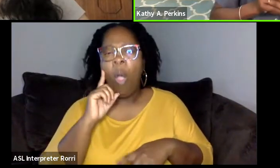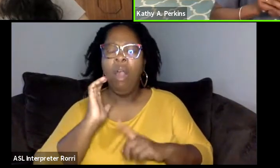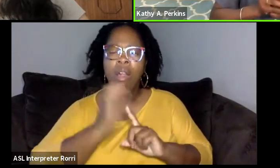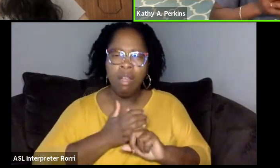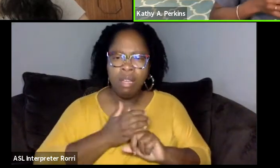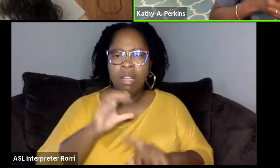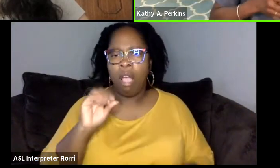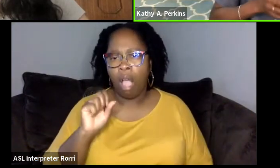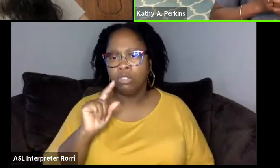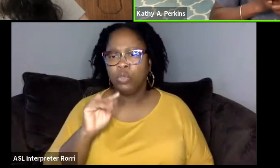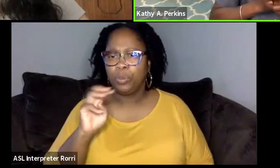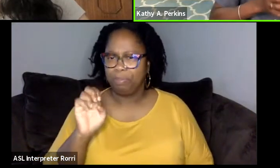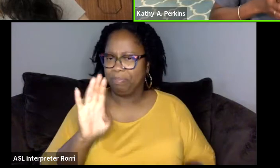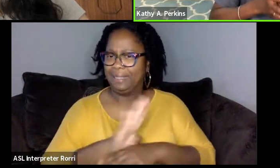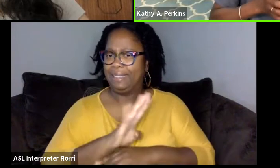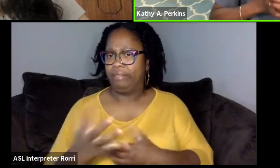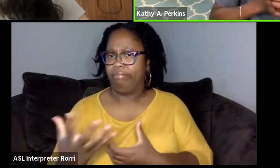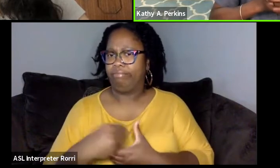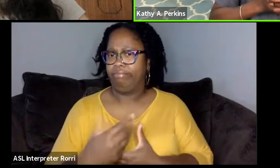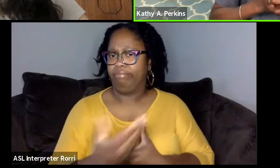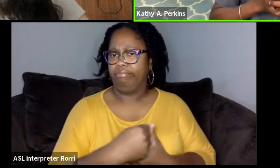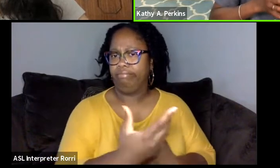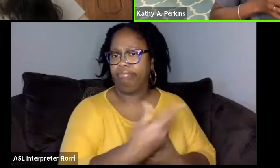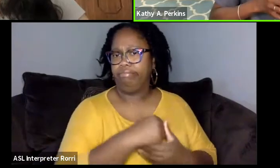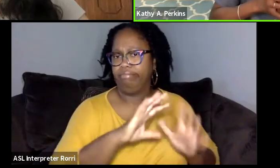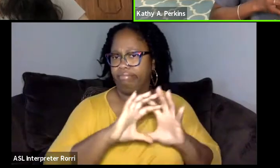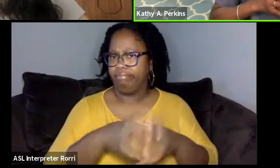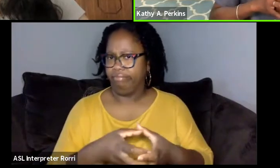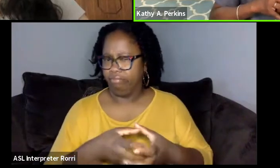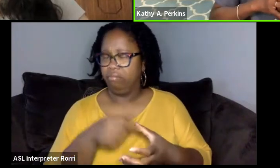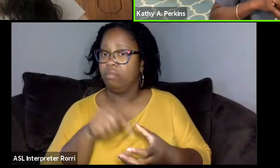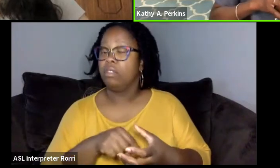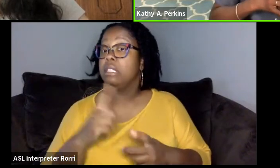and so one of the things that I've been advocating of, since I've been going,